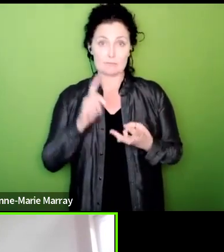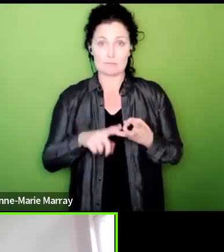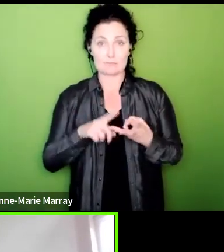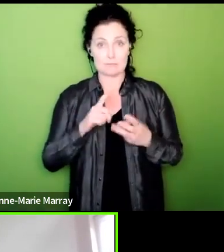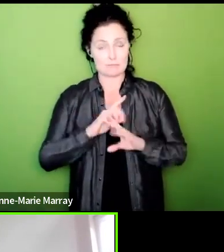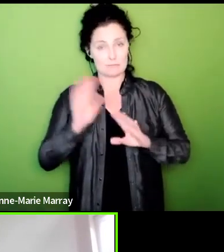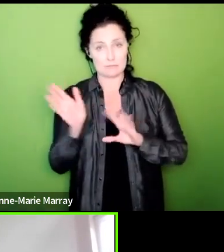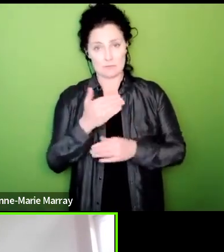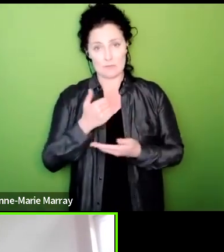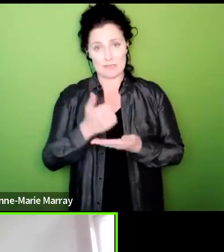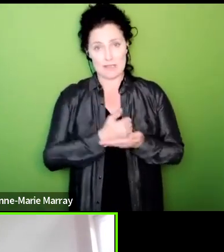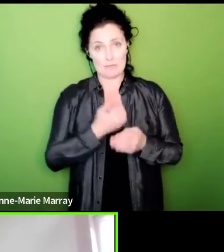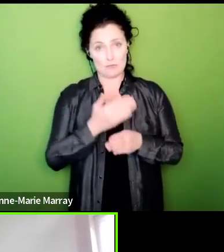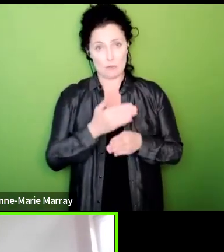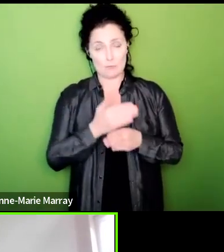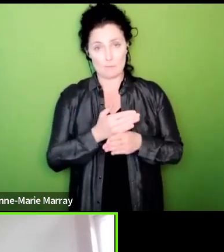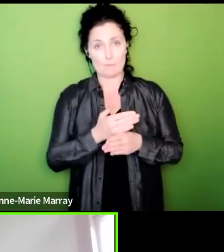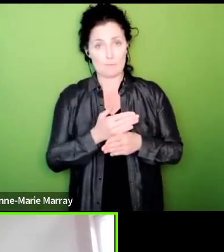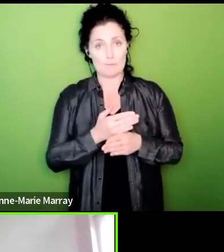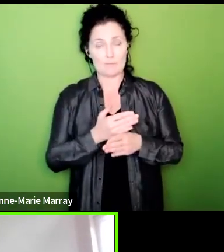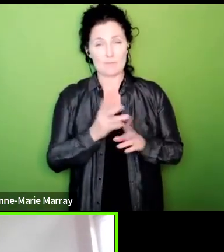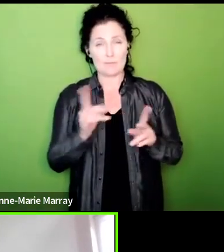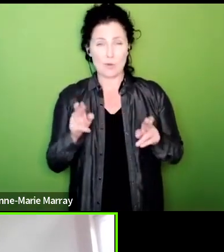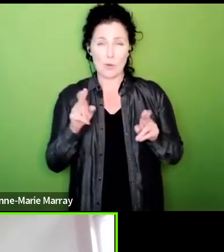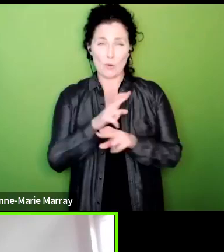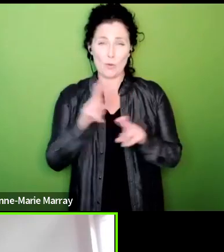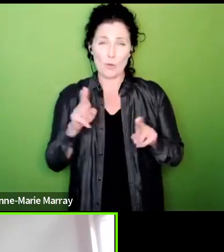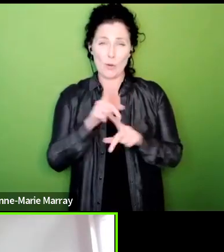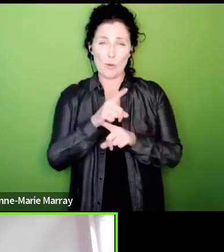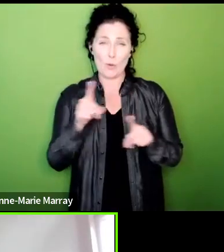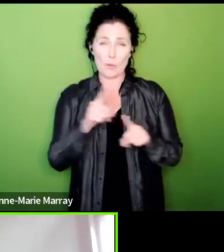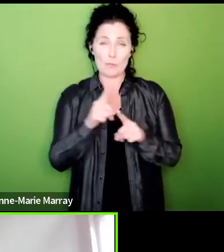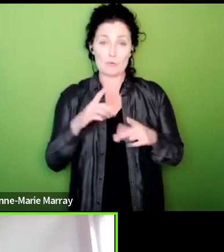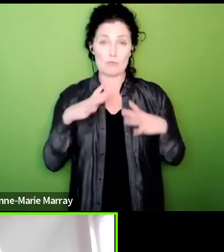therefore to contribute to support the colleagues and maybe taking more strike action on your behalf